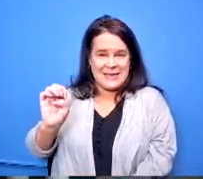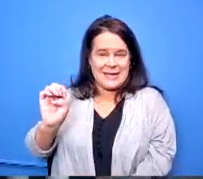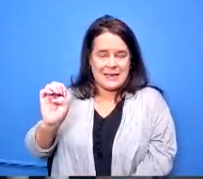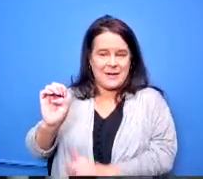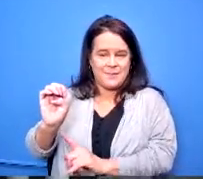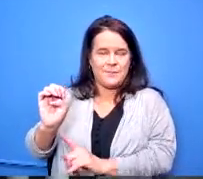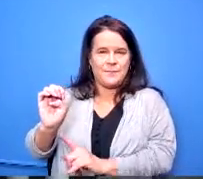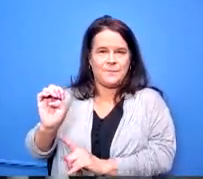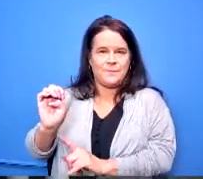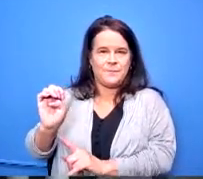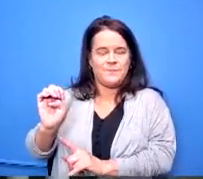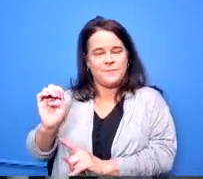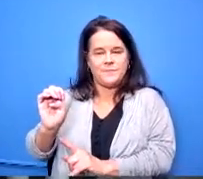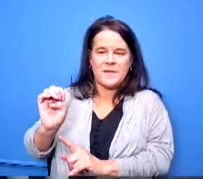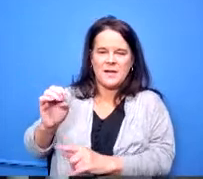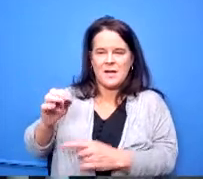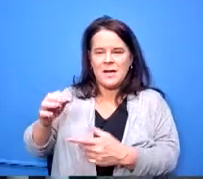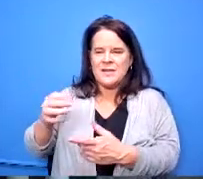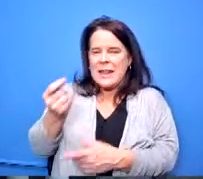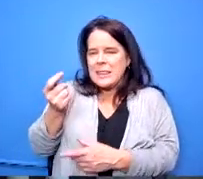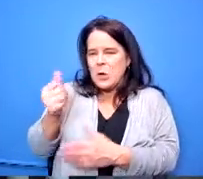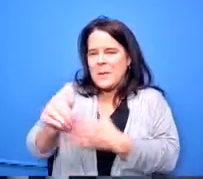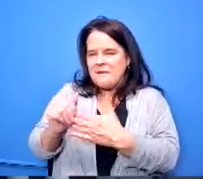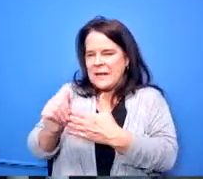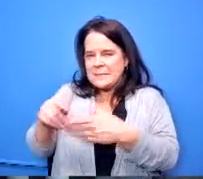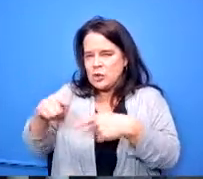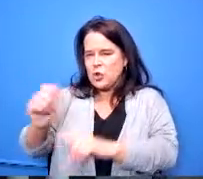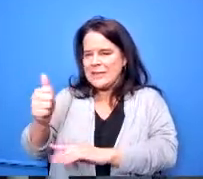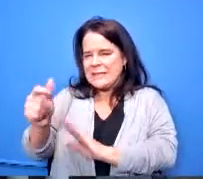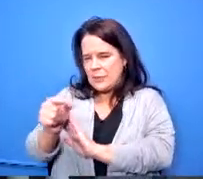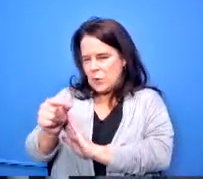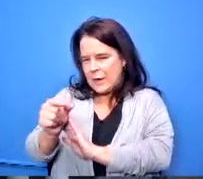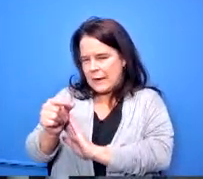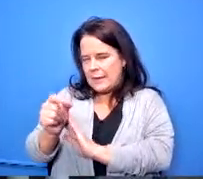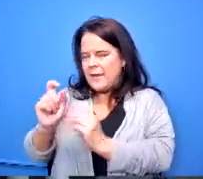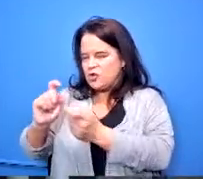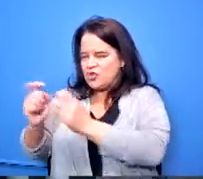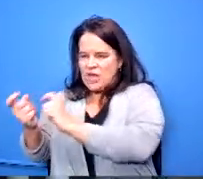room for them in the 10th grade to switch out of one program and into another if there's space